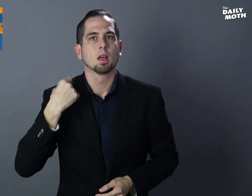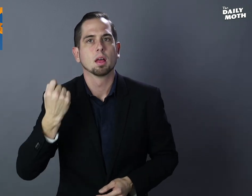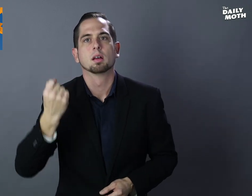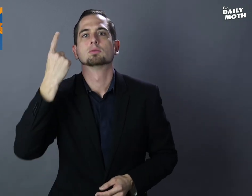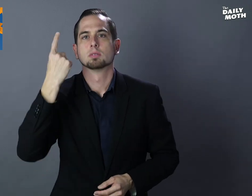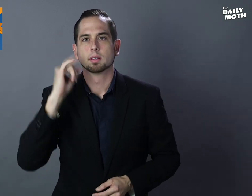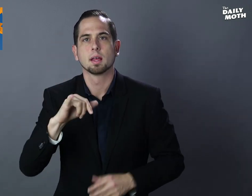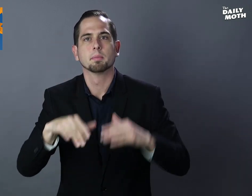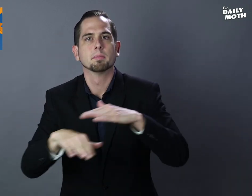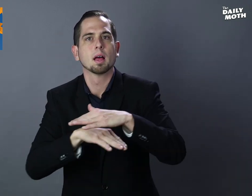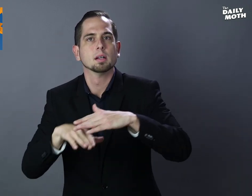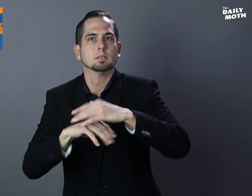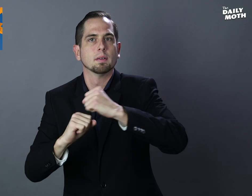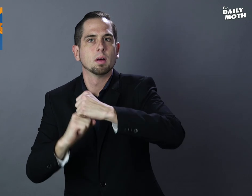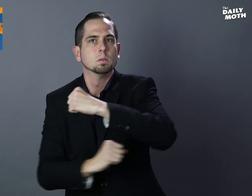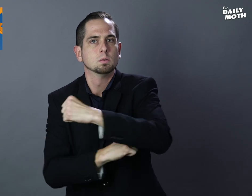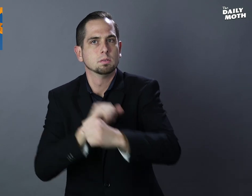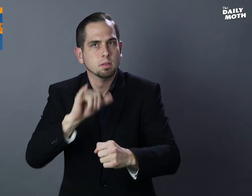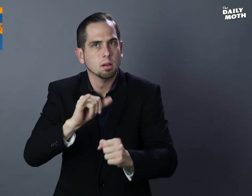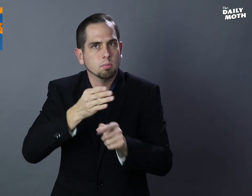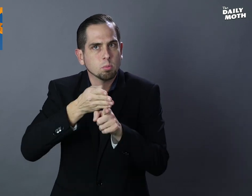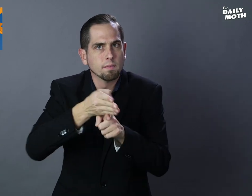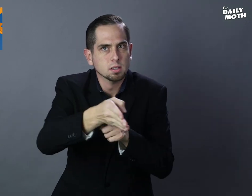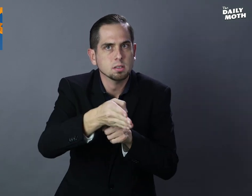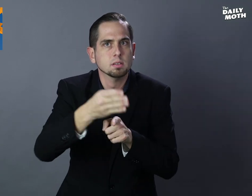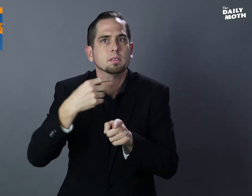as I was able to understand the basic foundations of the profession.